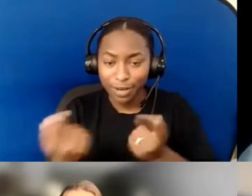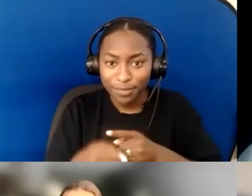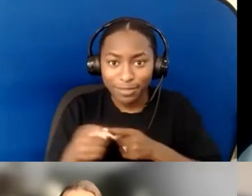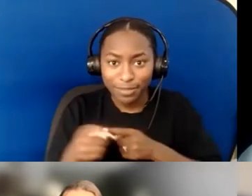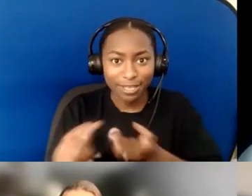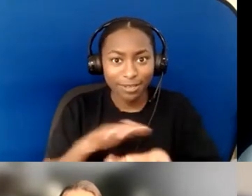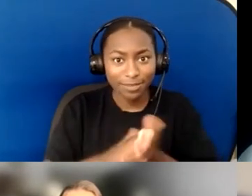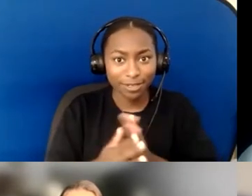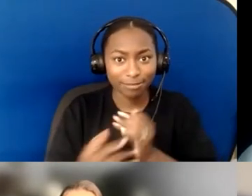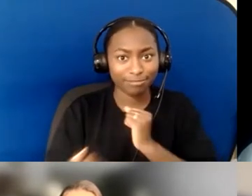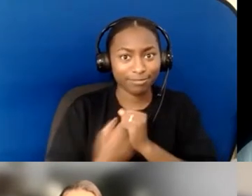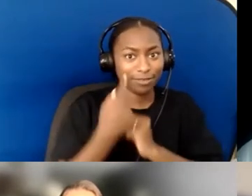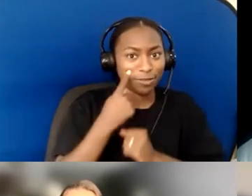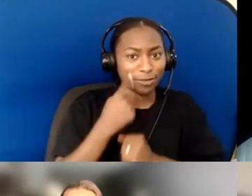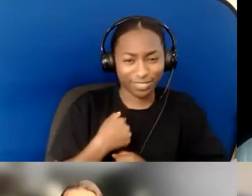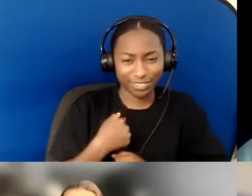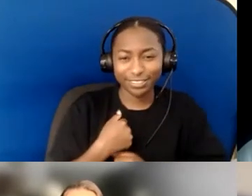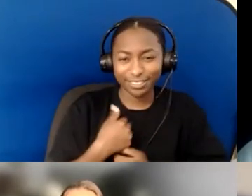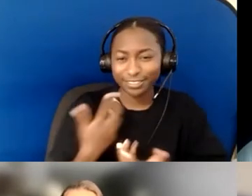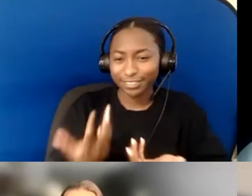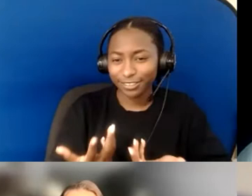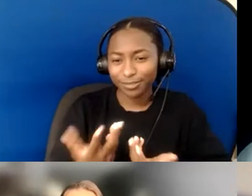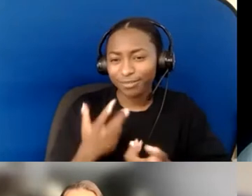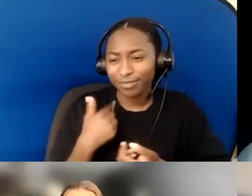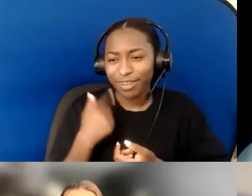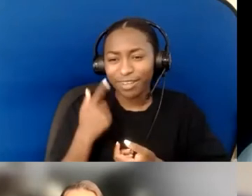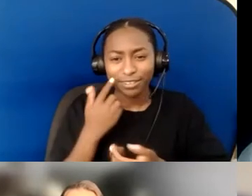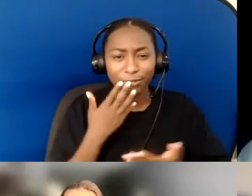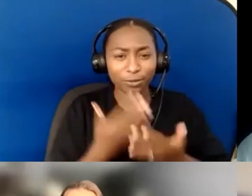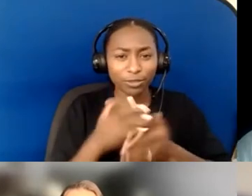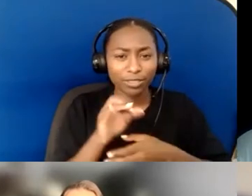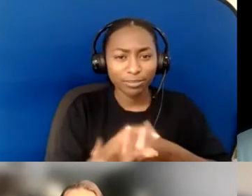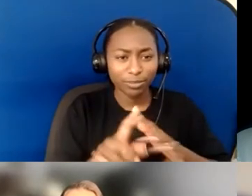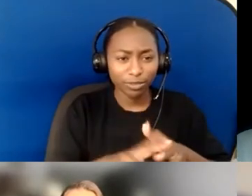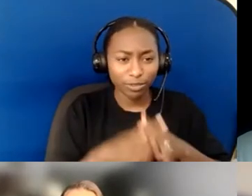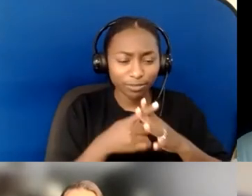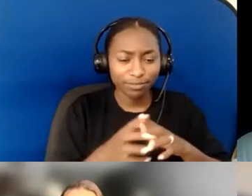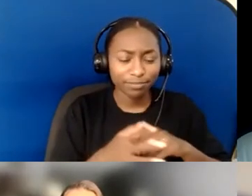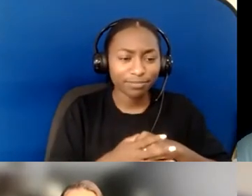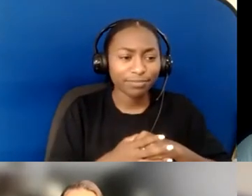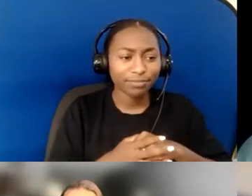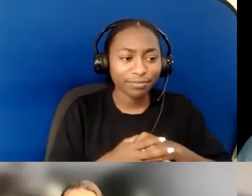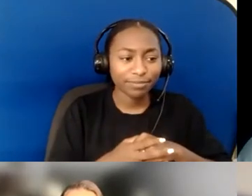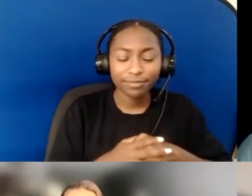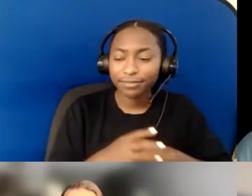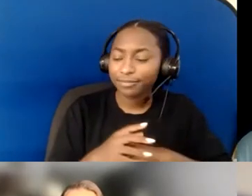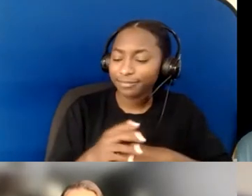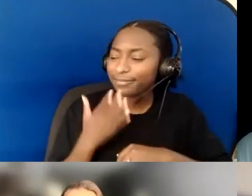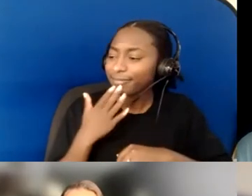I think I'll leave it at that for now, as an entry point. Yeah. Thanks, Dave; I really appreciate that. Vinnie, what would you add,